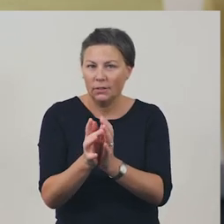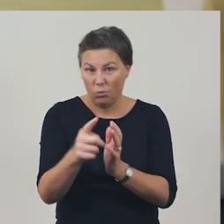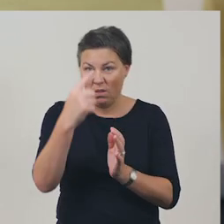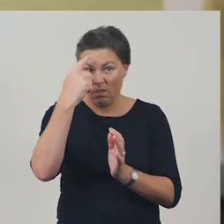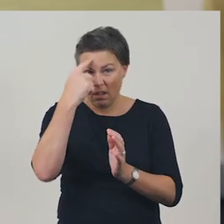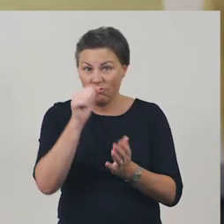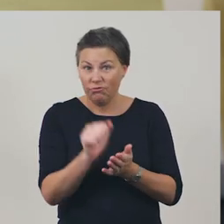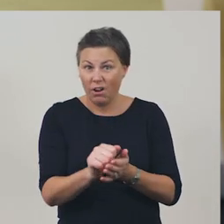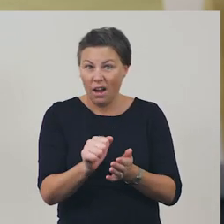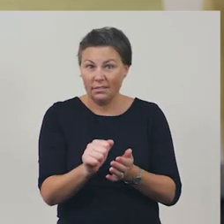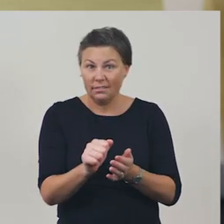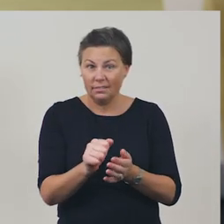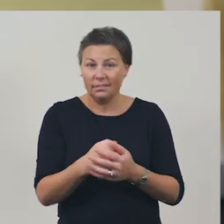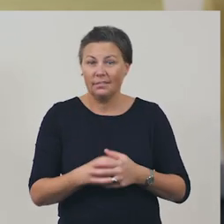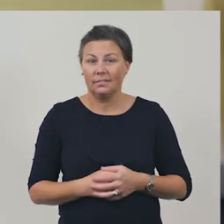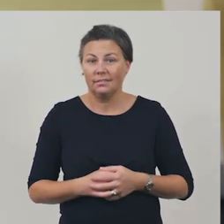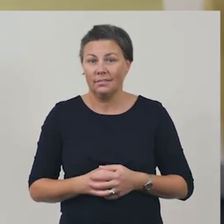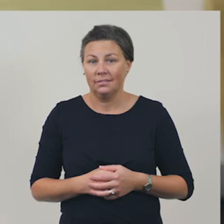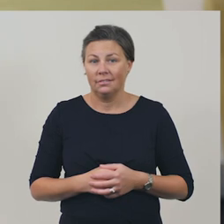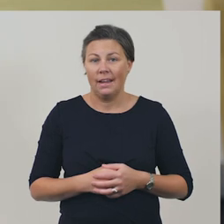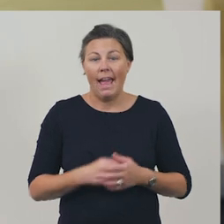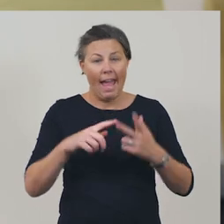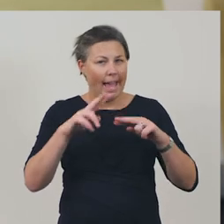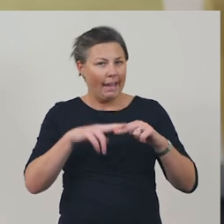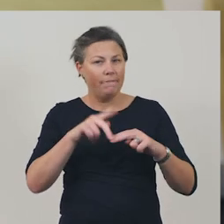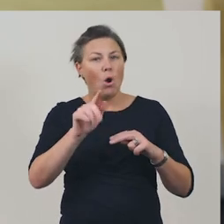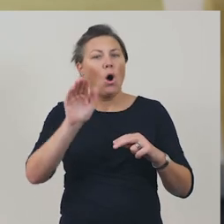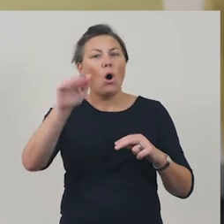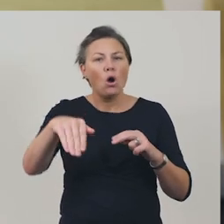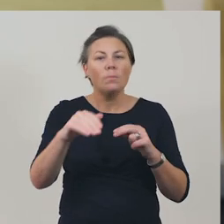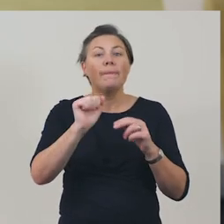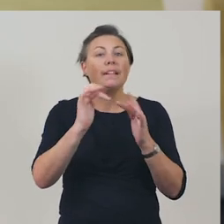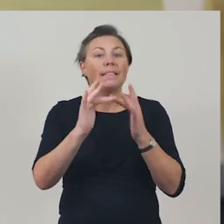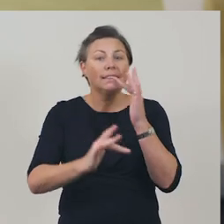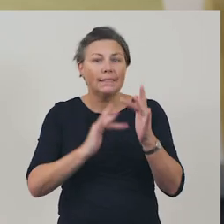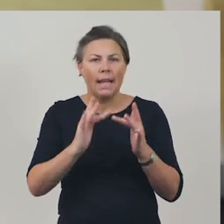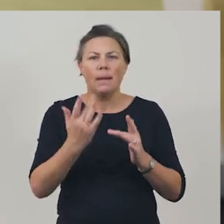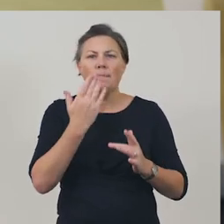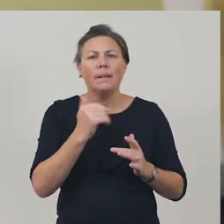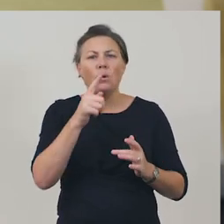If you have access to the internet, explore your favourite toy or game websites,